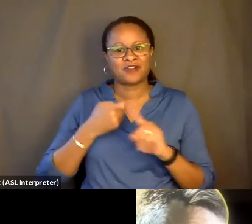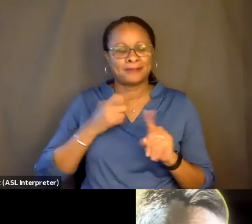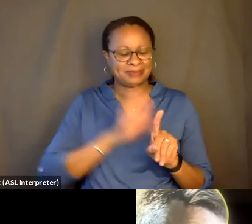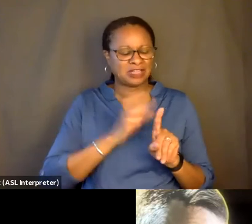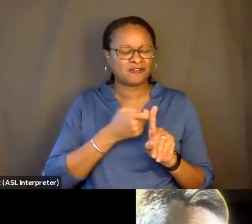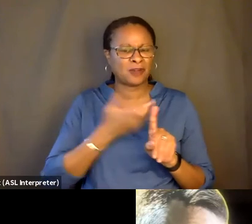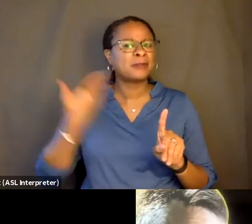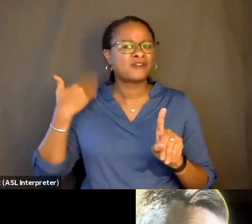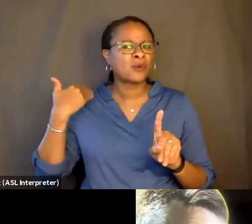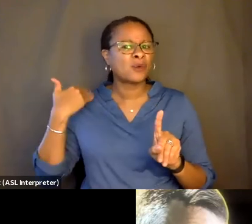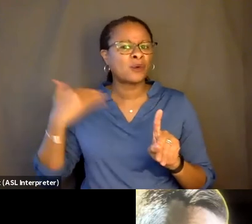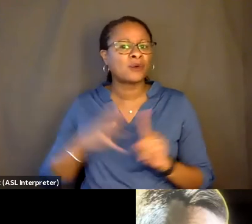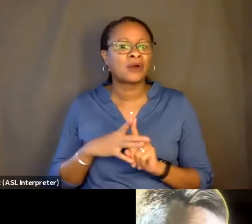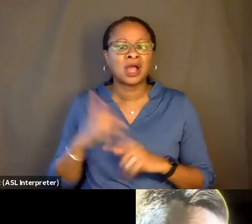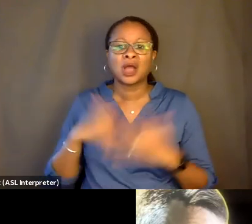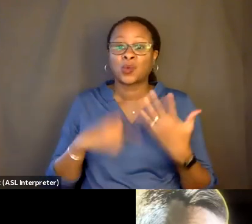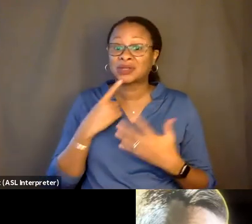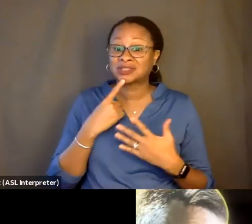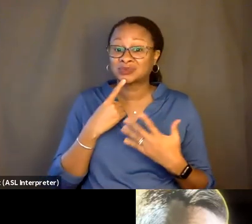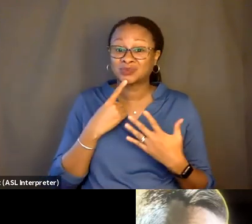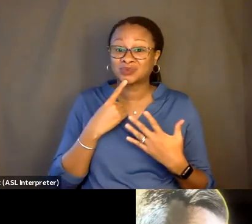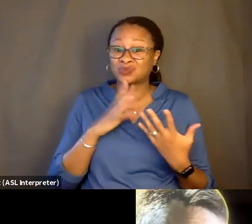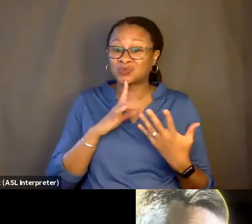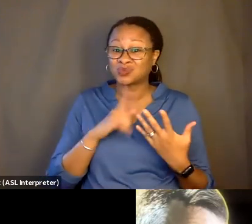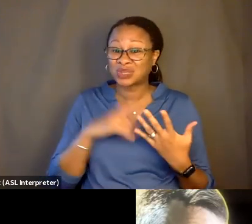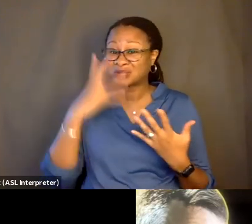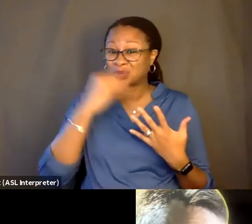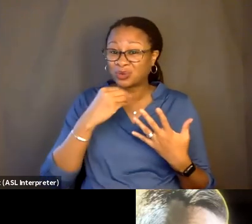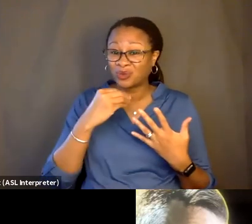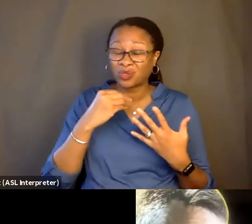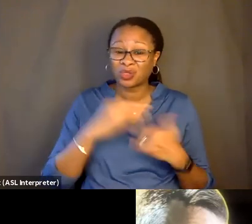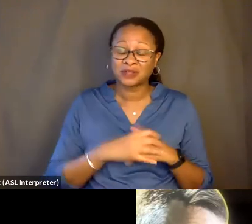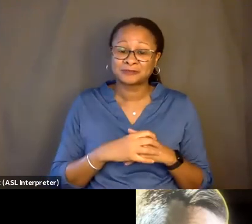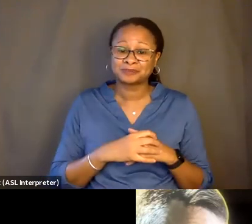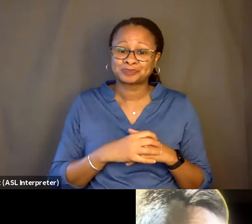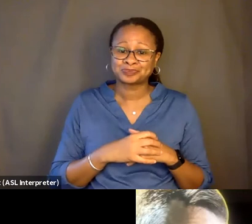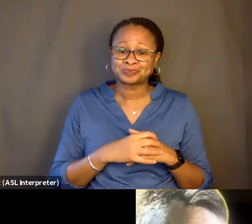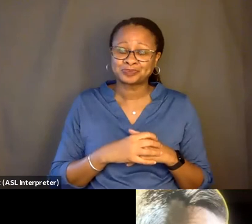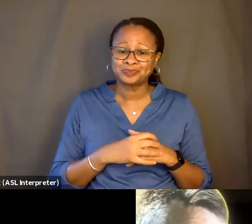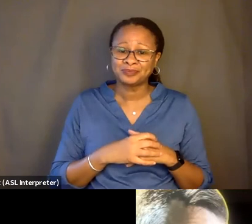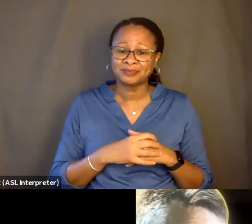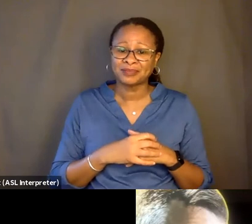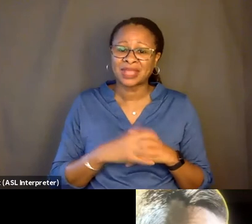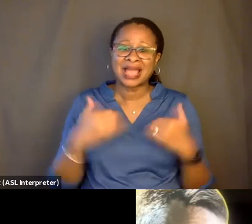And what's been so beautiful is the-- having these mini Zoom conversations